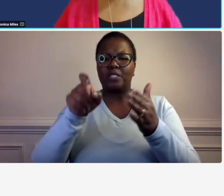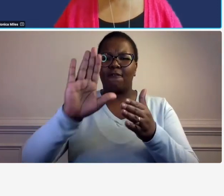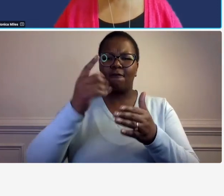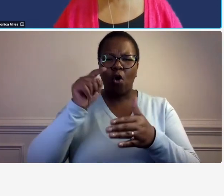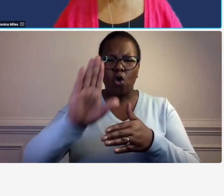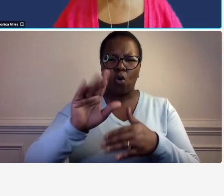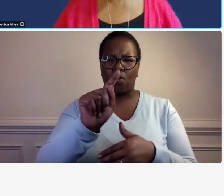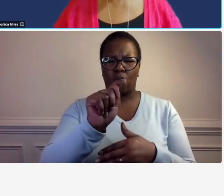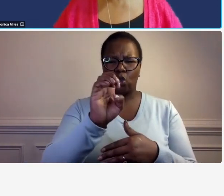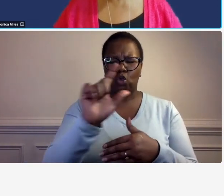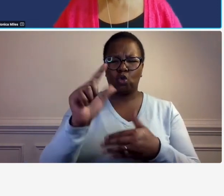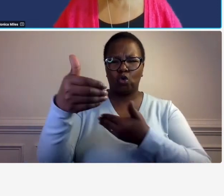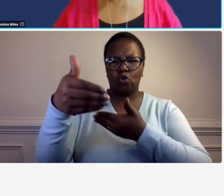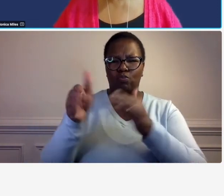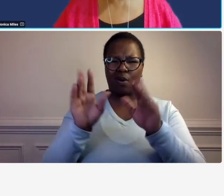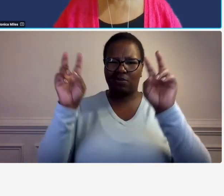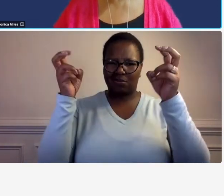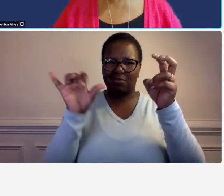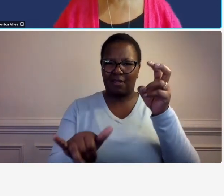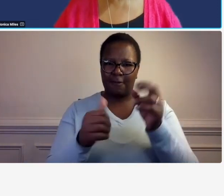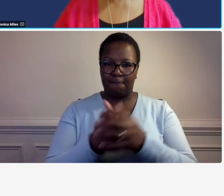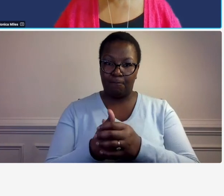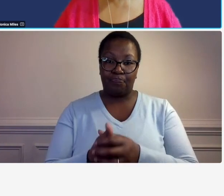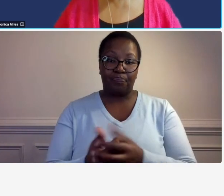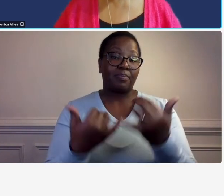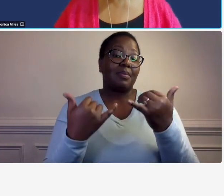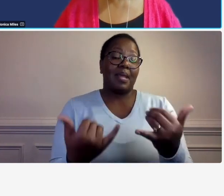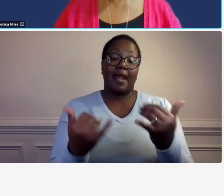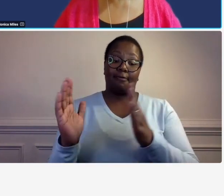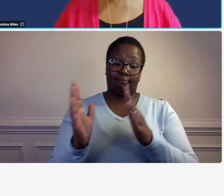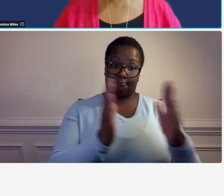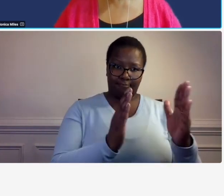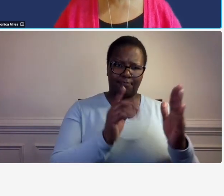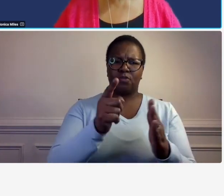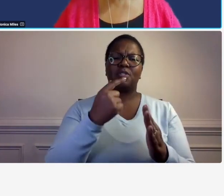you can have all the policies written policies and procedures um you know that are that are